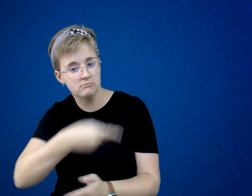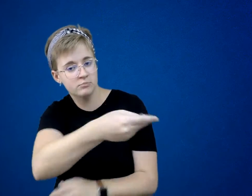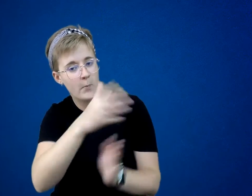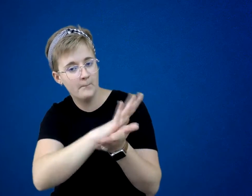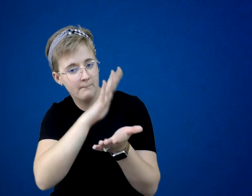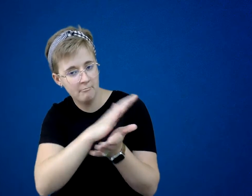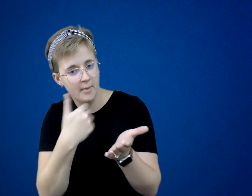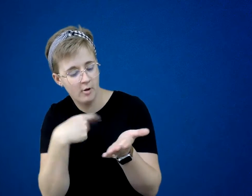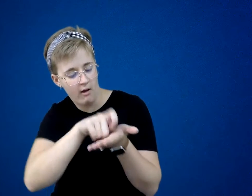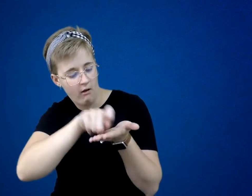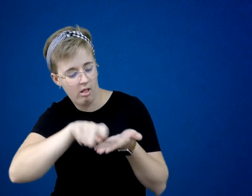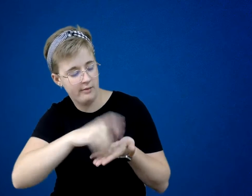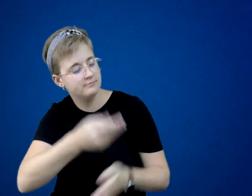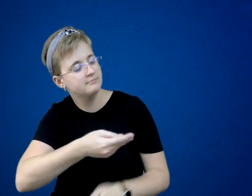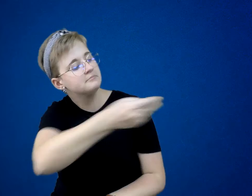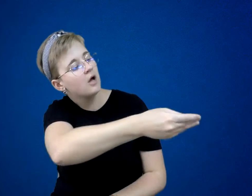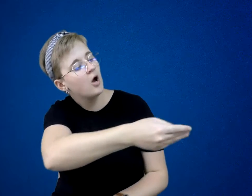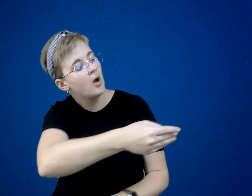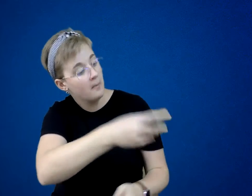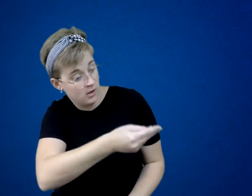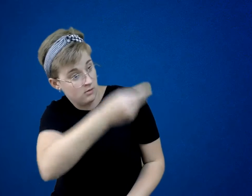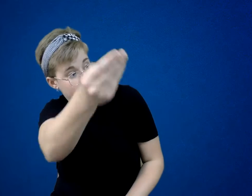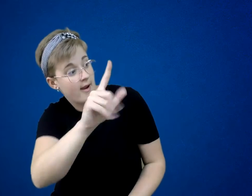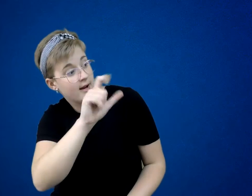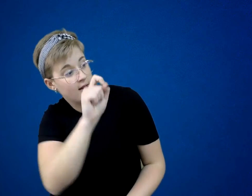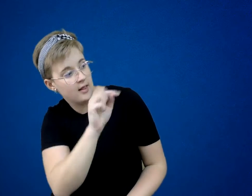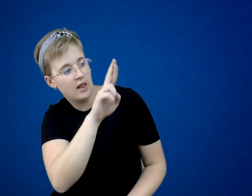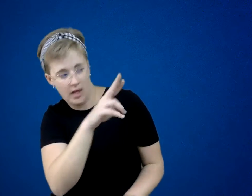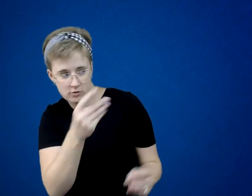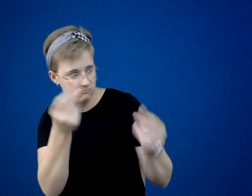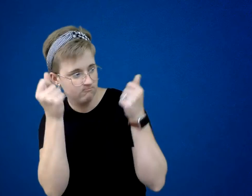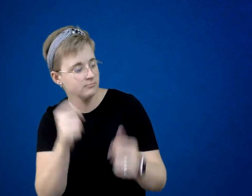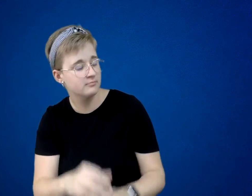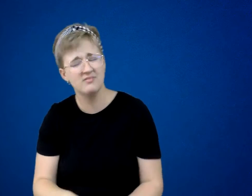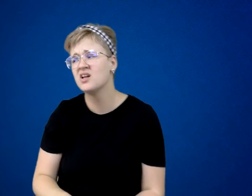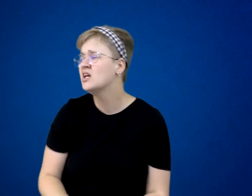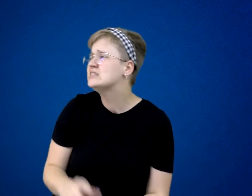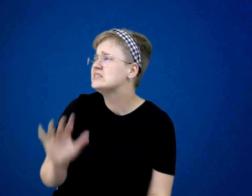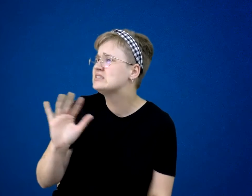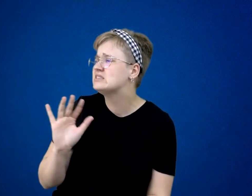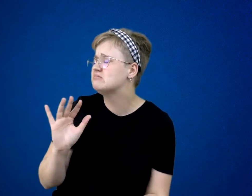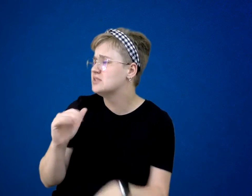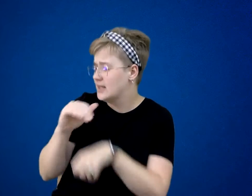“Take this to Lester right away.” “But it’s nighttime. The store’s closed.”